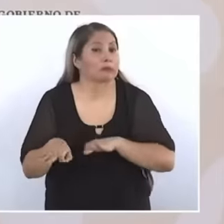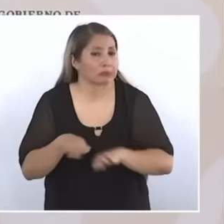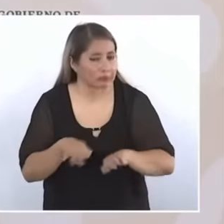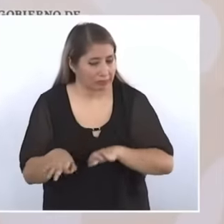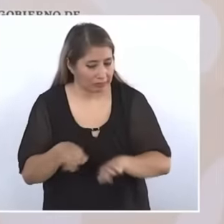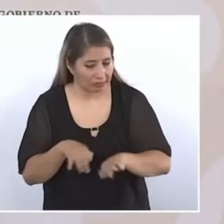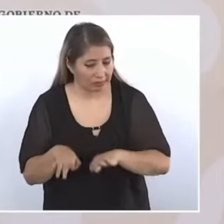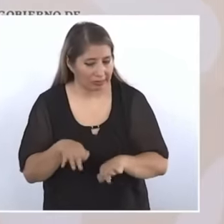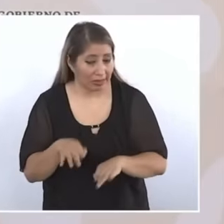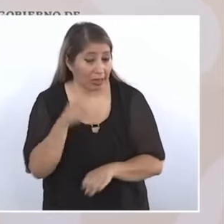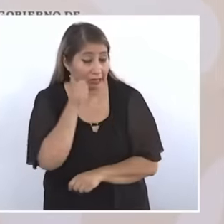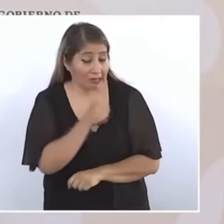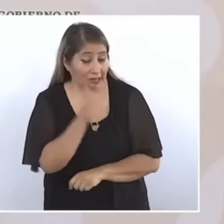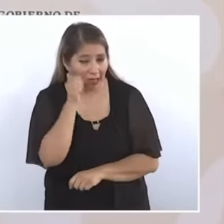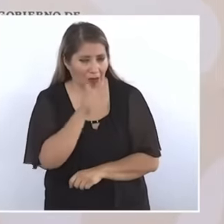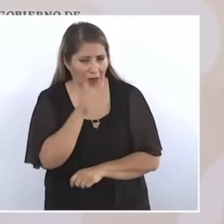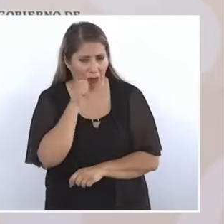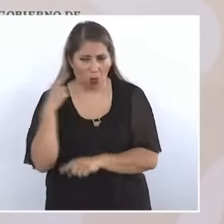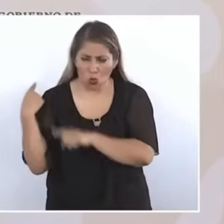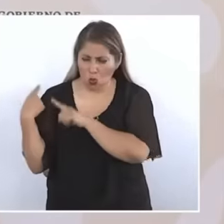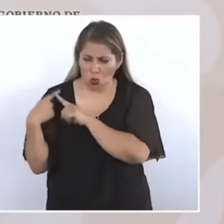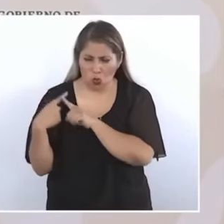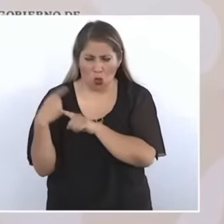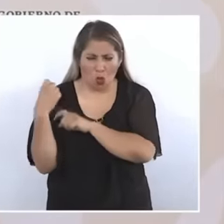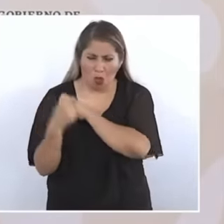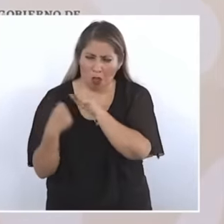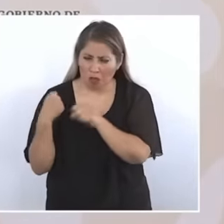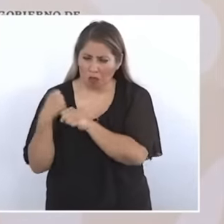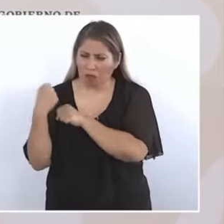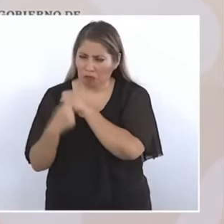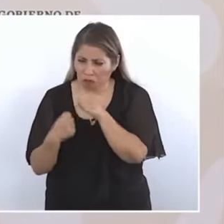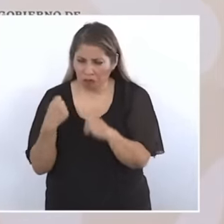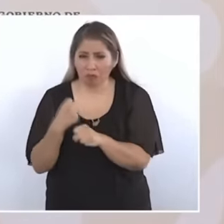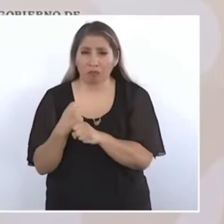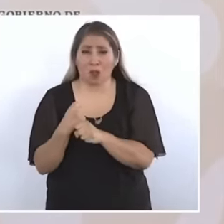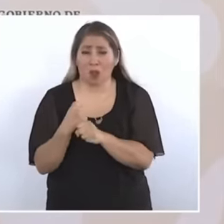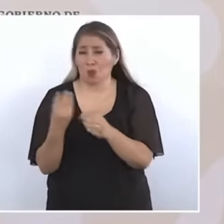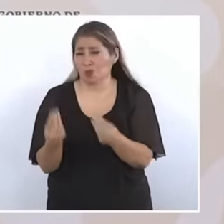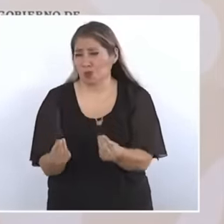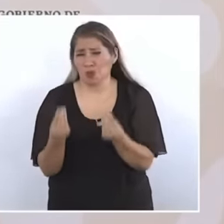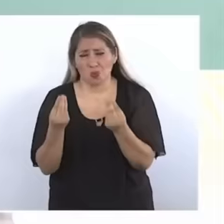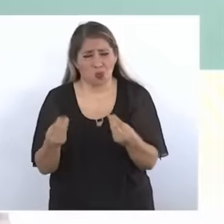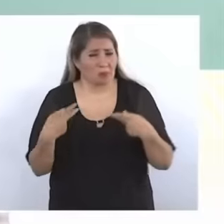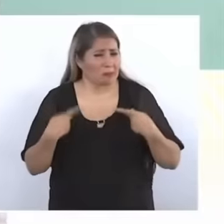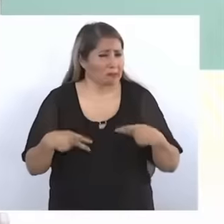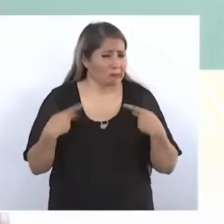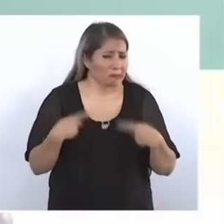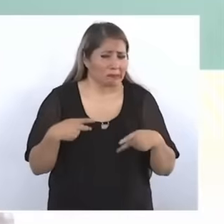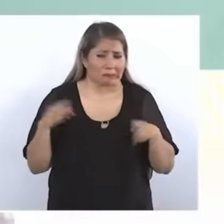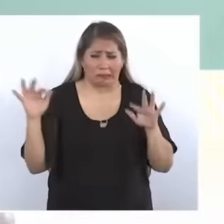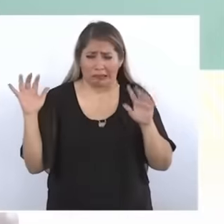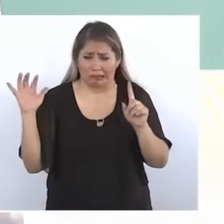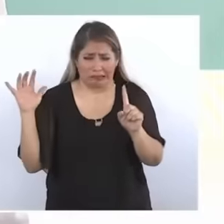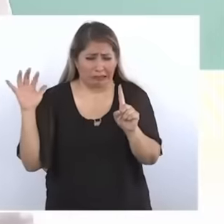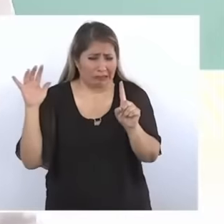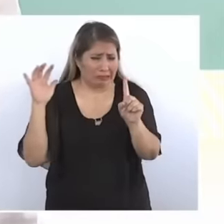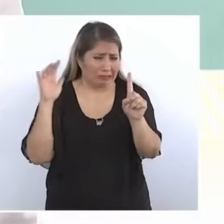we've done for many years. Many people, in addition to those who have already gone ahead of us, who are